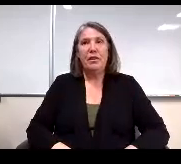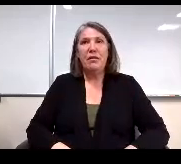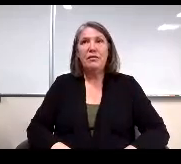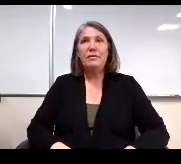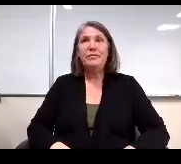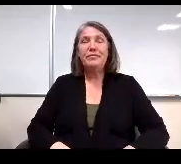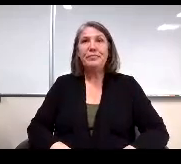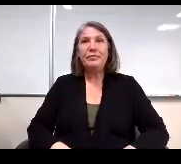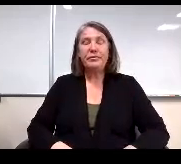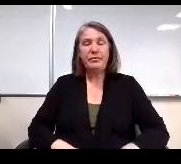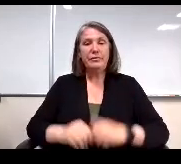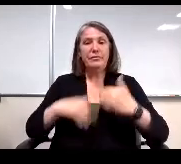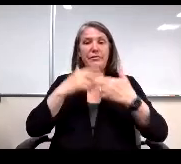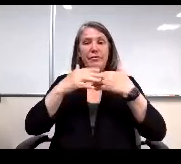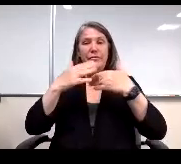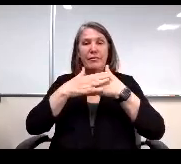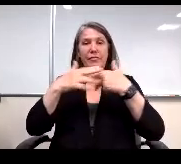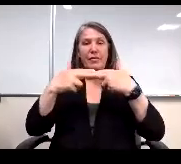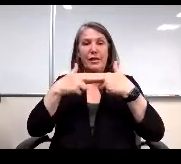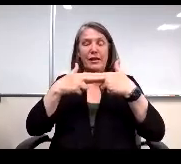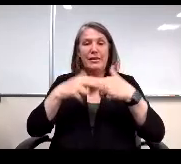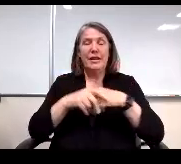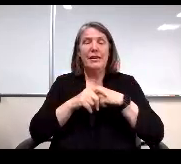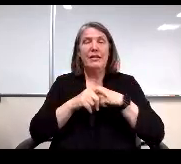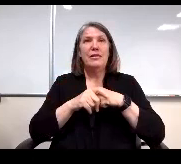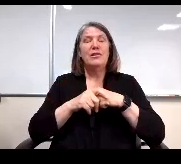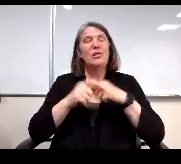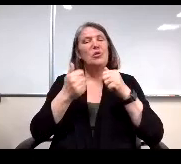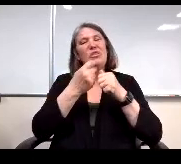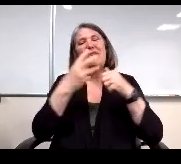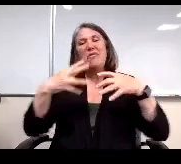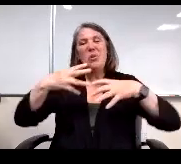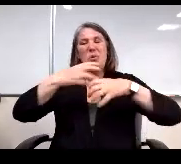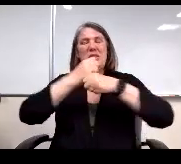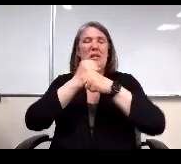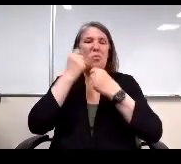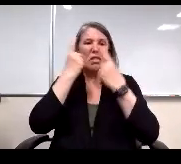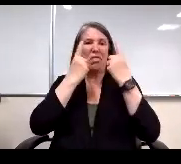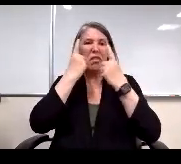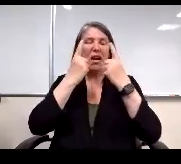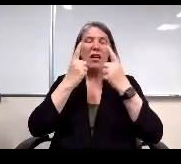Next slide, please. Just a few summary thoughts. Overall, elementary students,